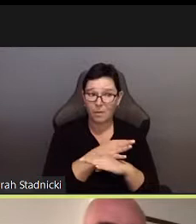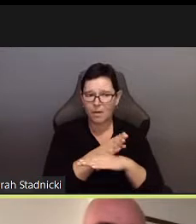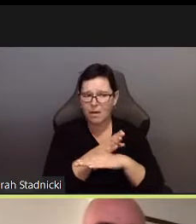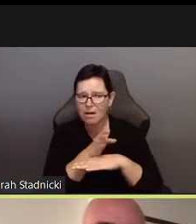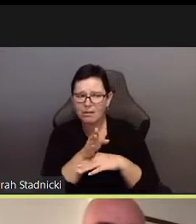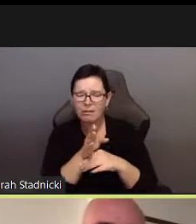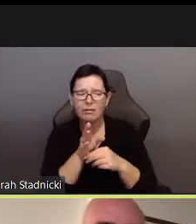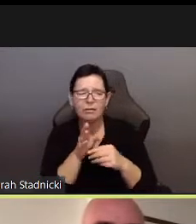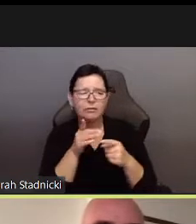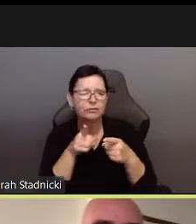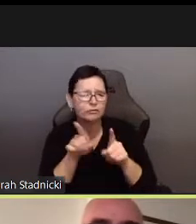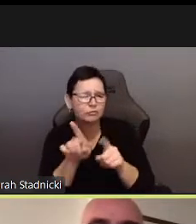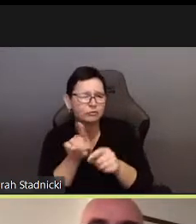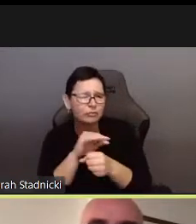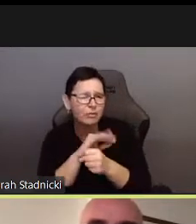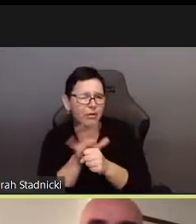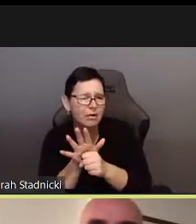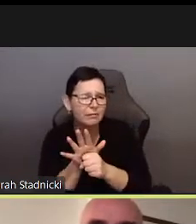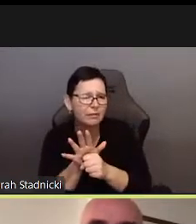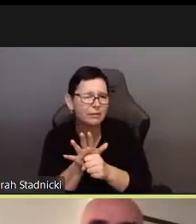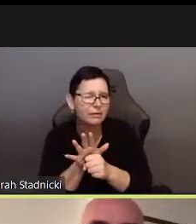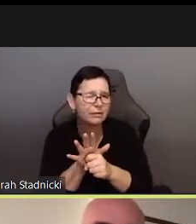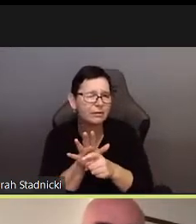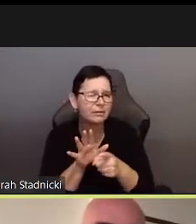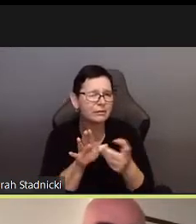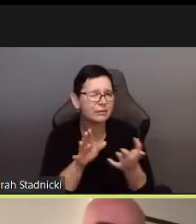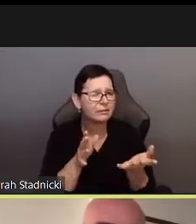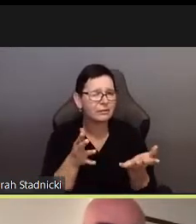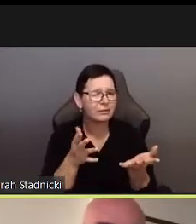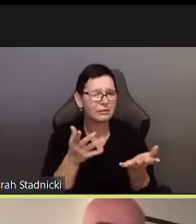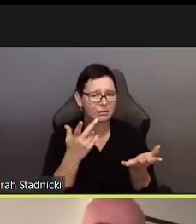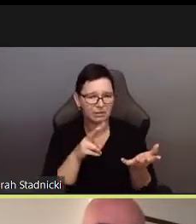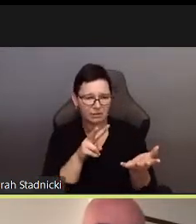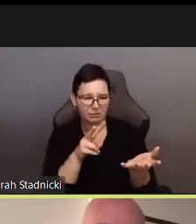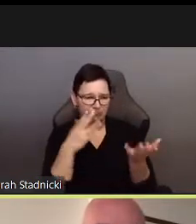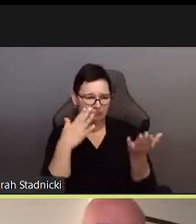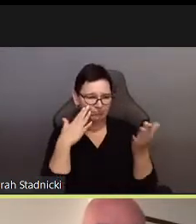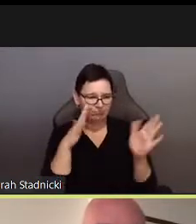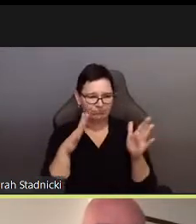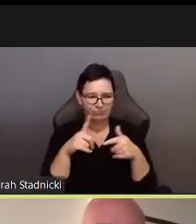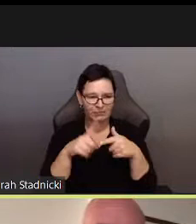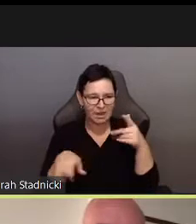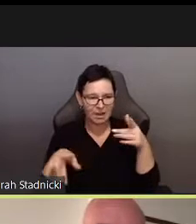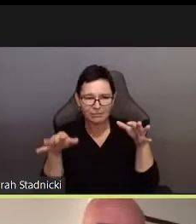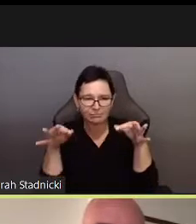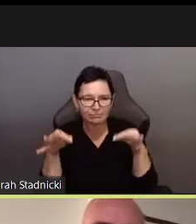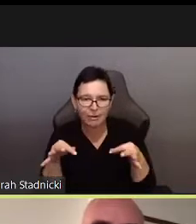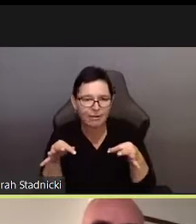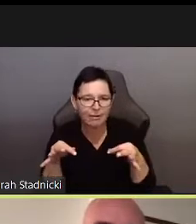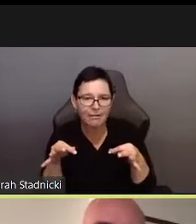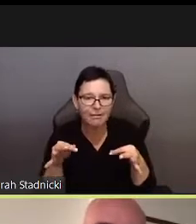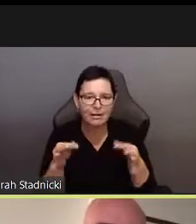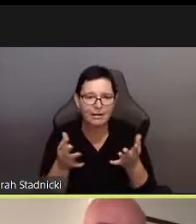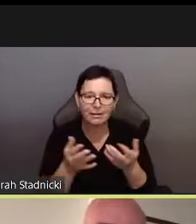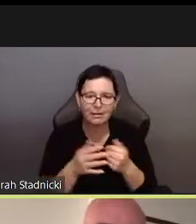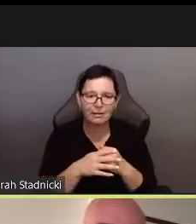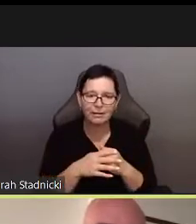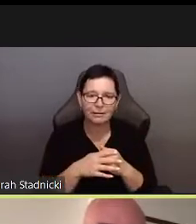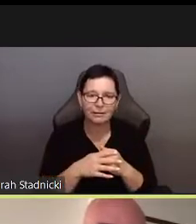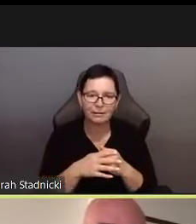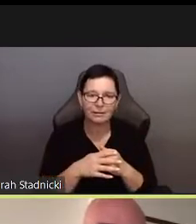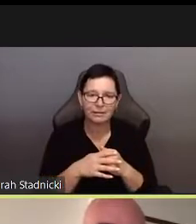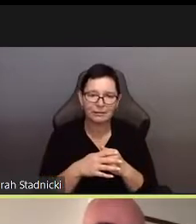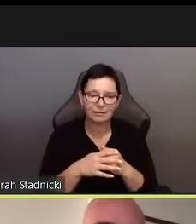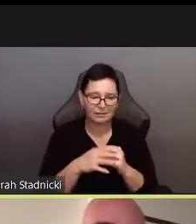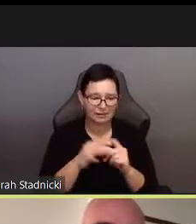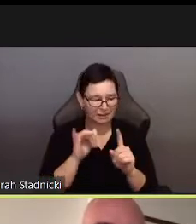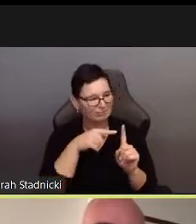It’s precisely in the difficulty fo being able to tell,